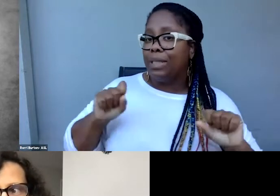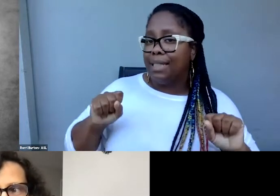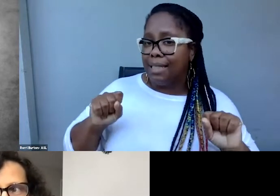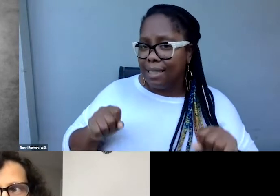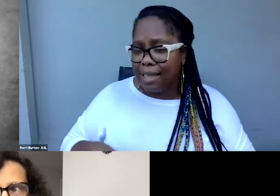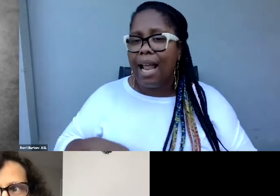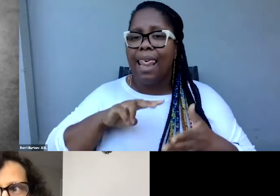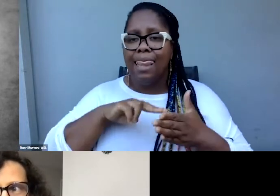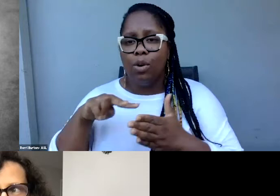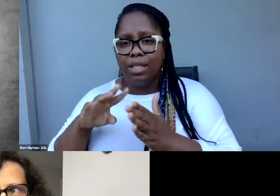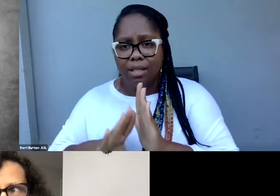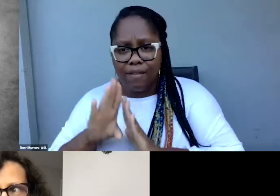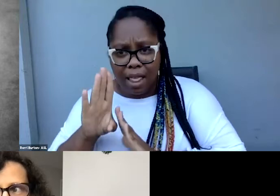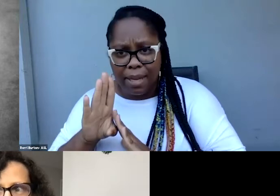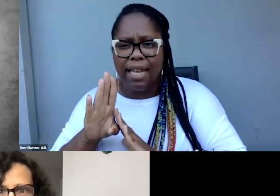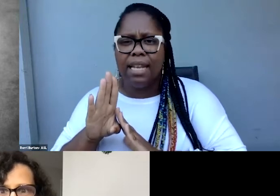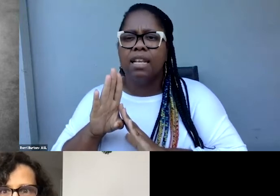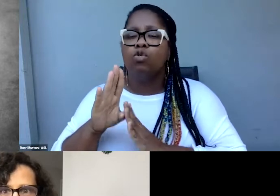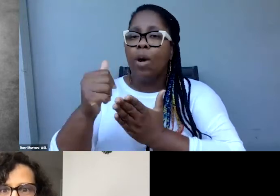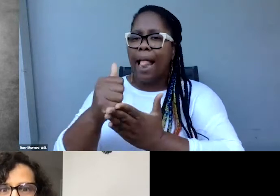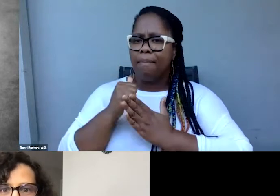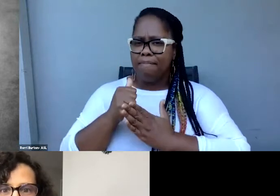to format the lines